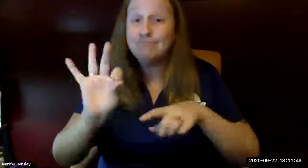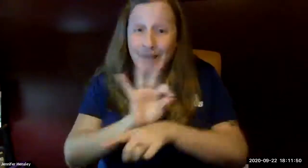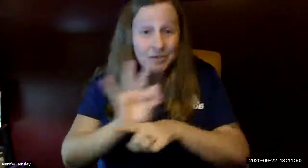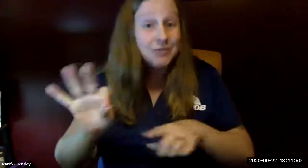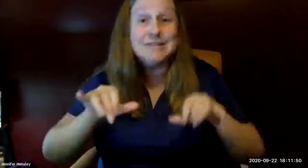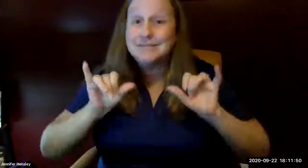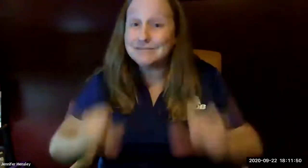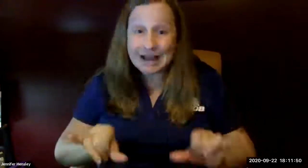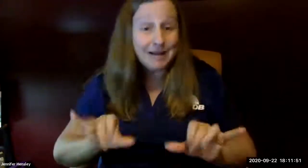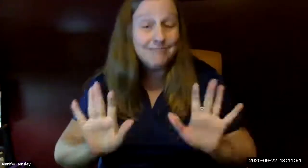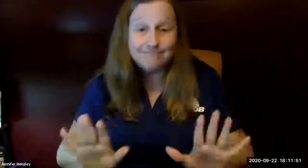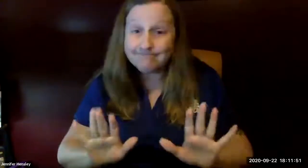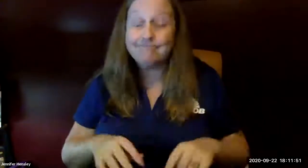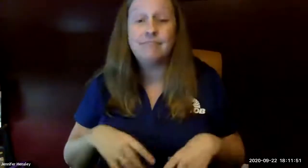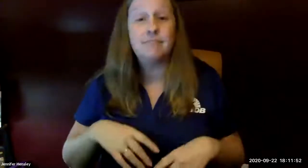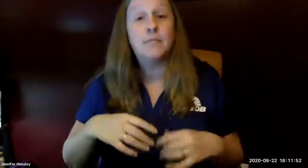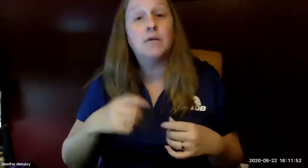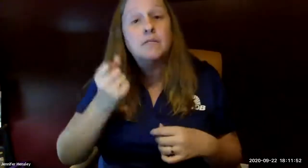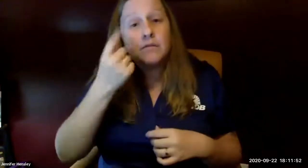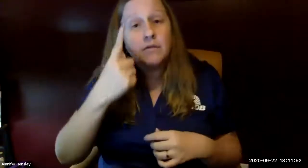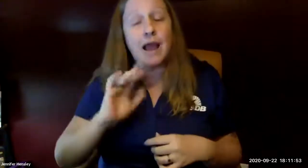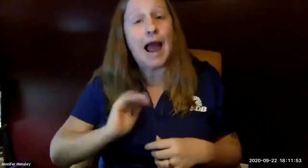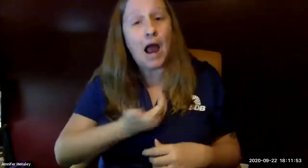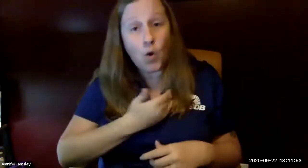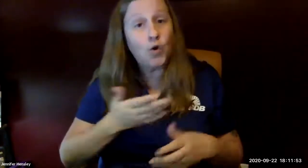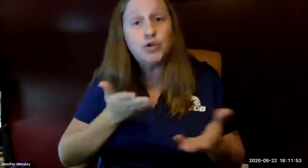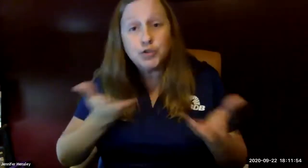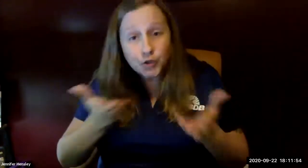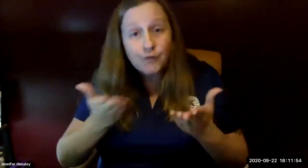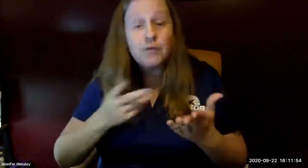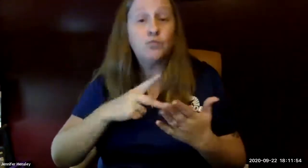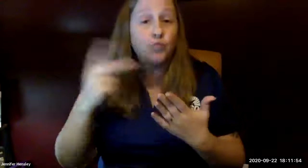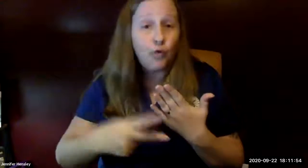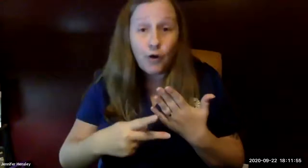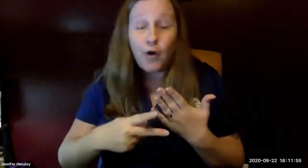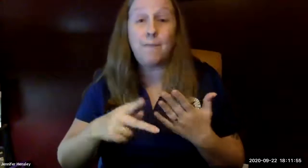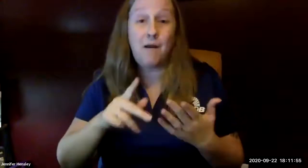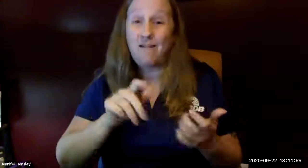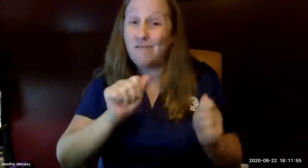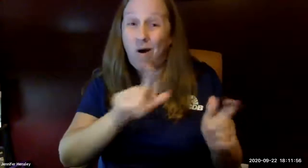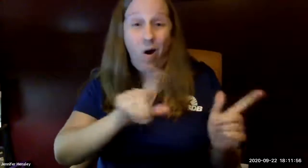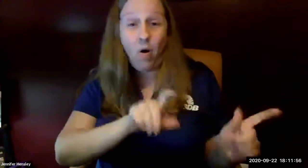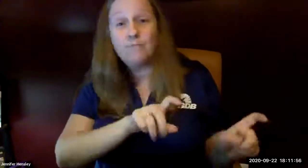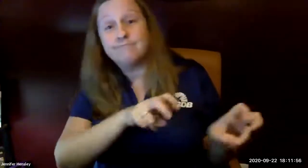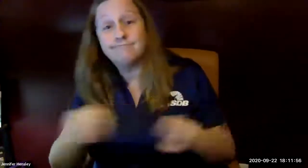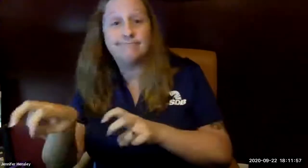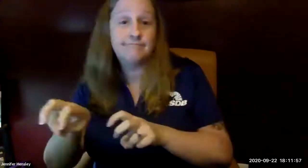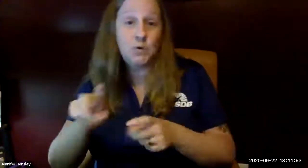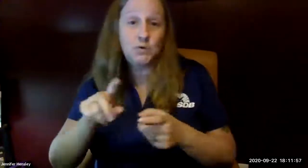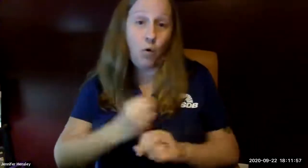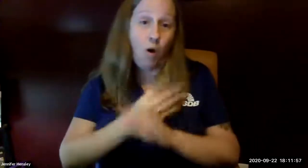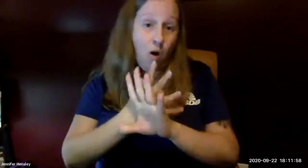are continuing to provide services